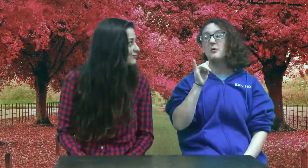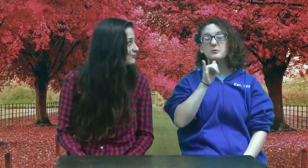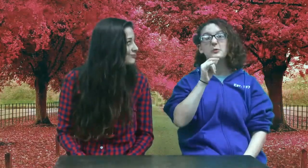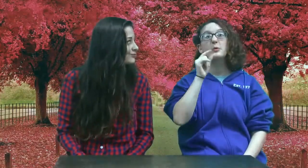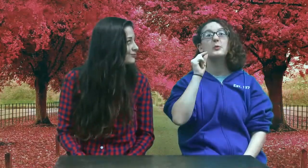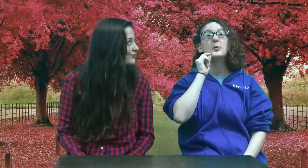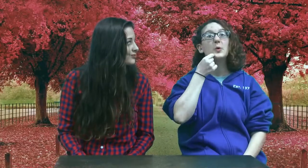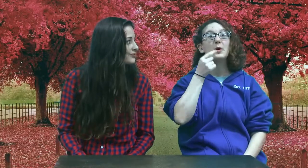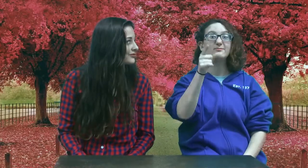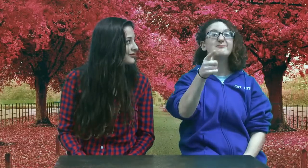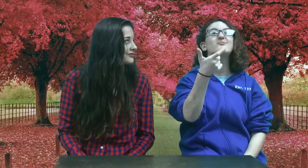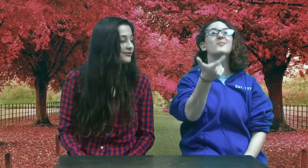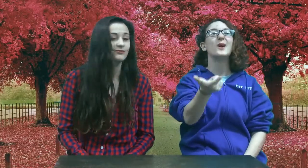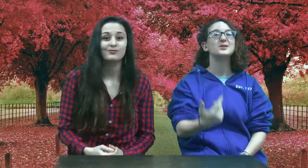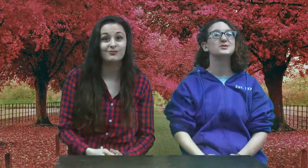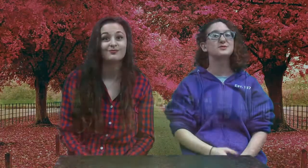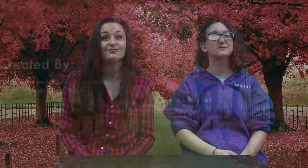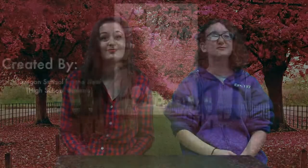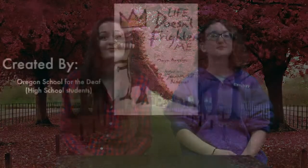It’s really cool, let’s watch.